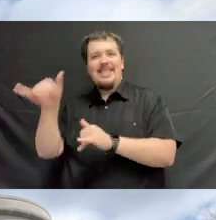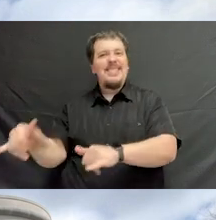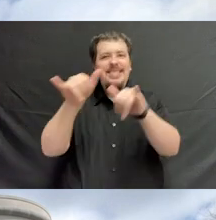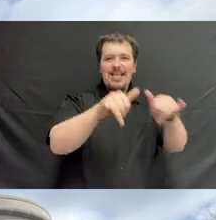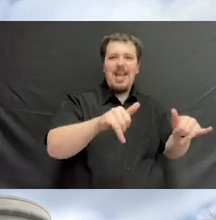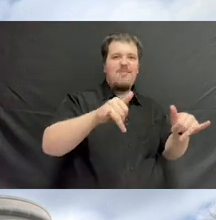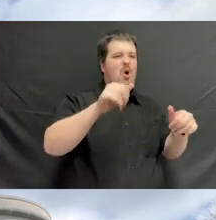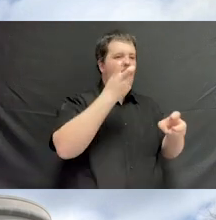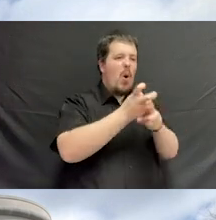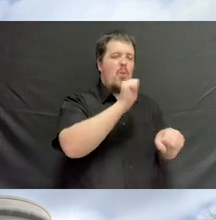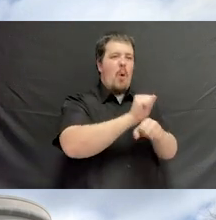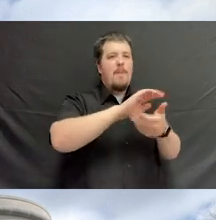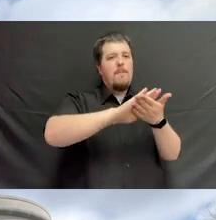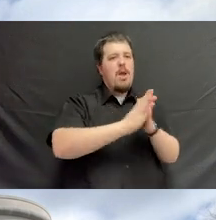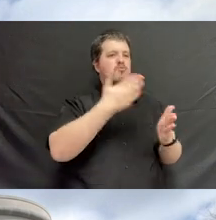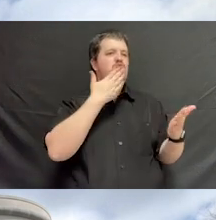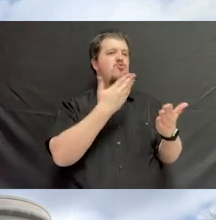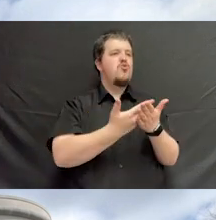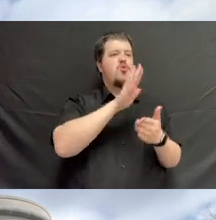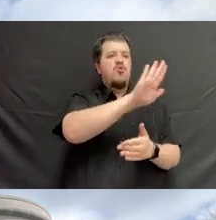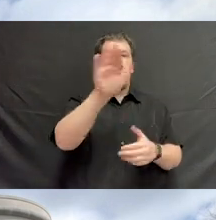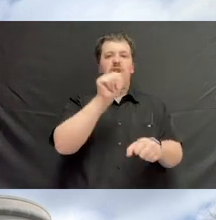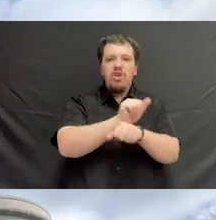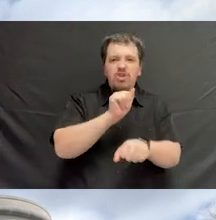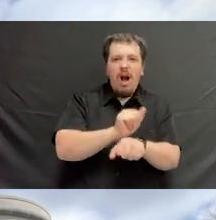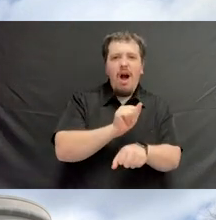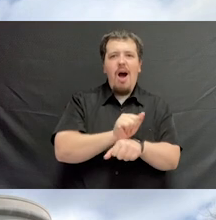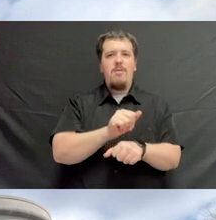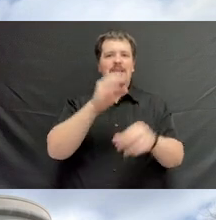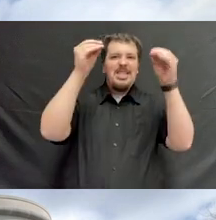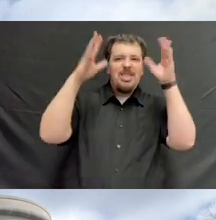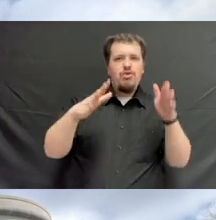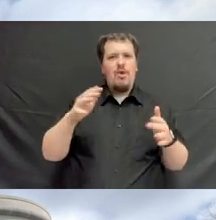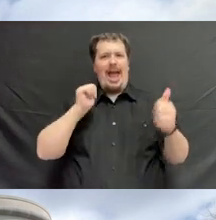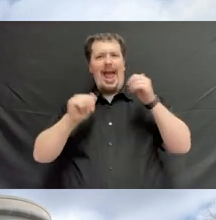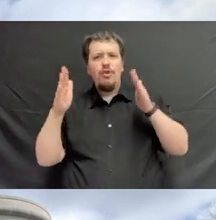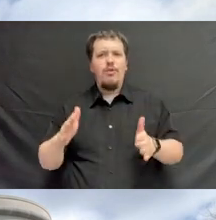to be a good person in the workforce, or a teacher, actor, fireman.